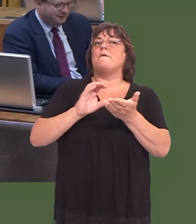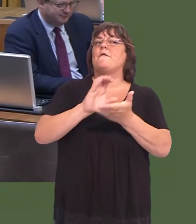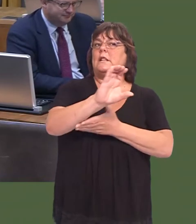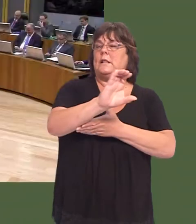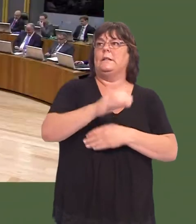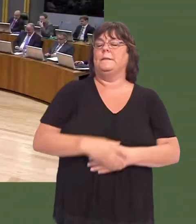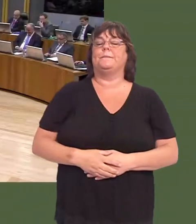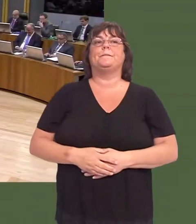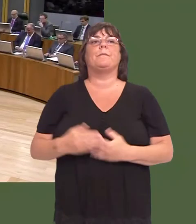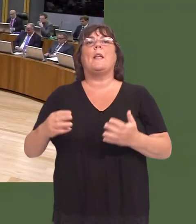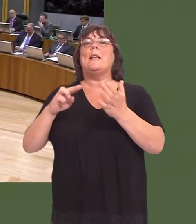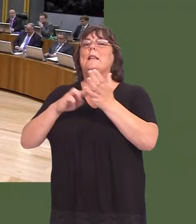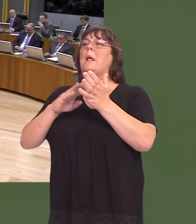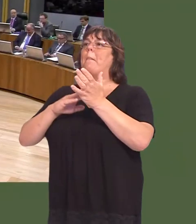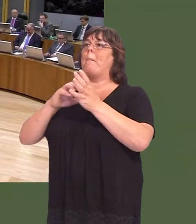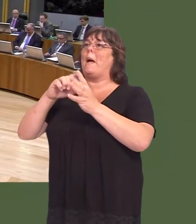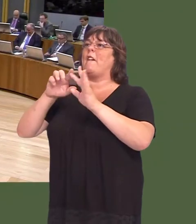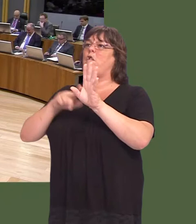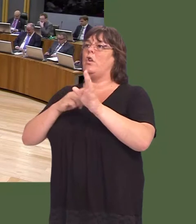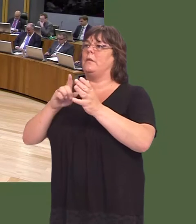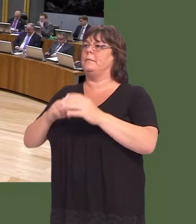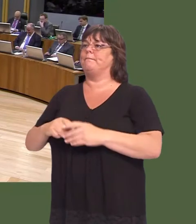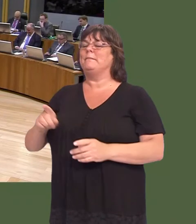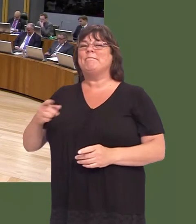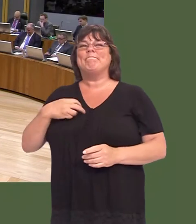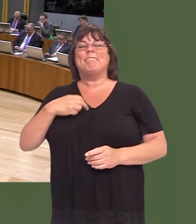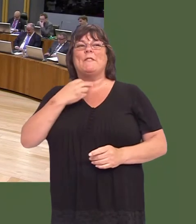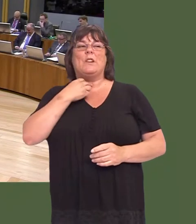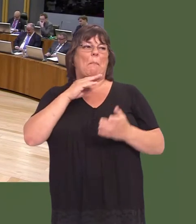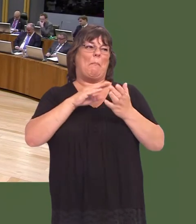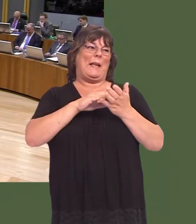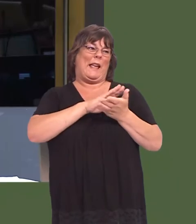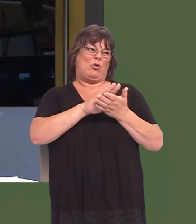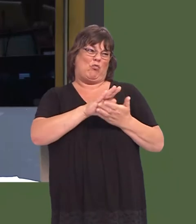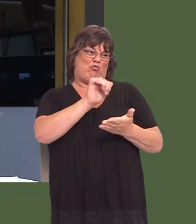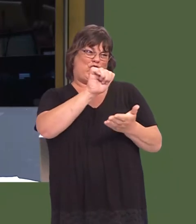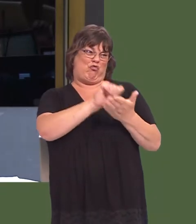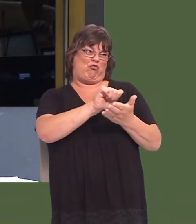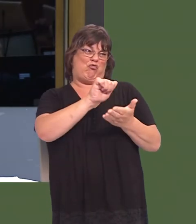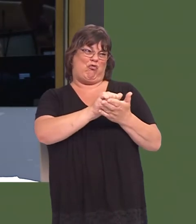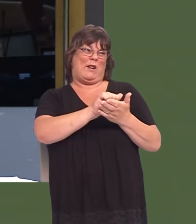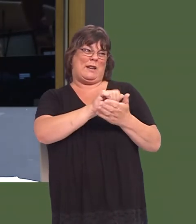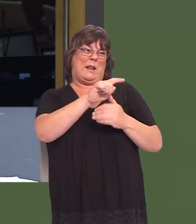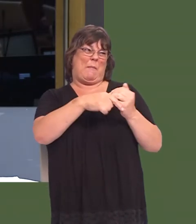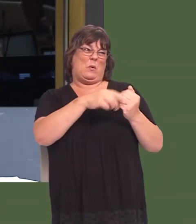Neil McEvoy: First of all, unfortunately I think Mike Hedges was right, actually, about Swansea.